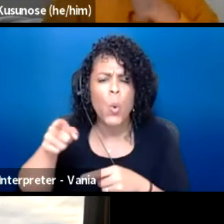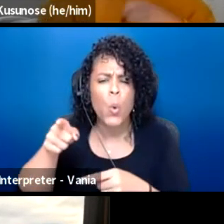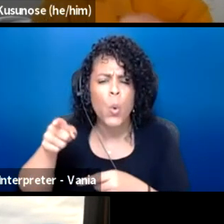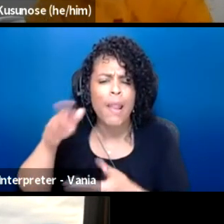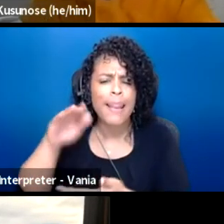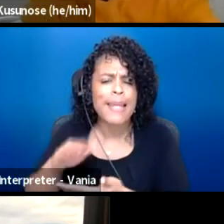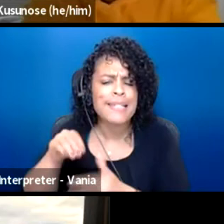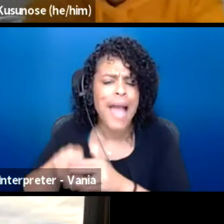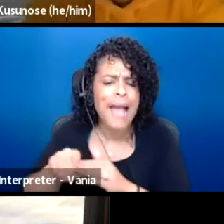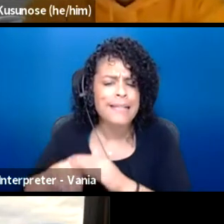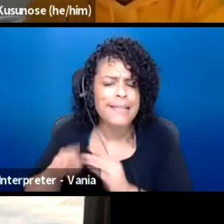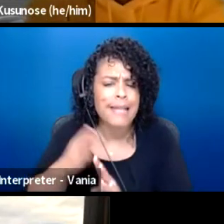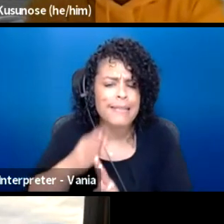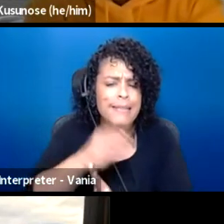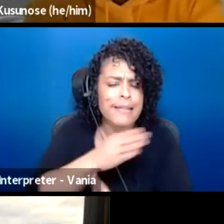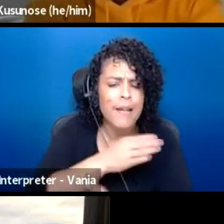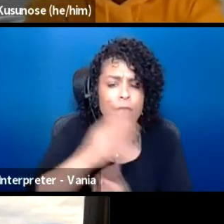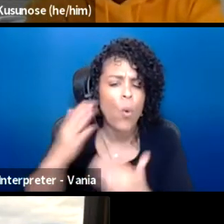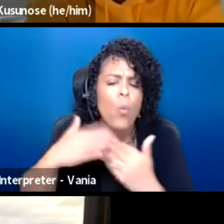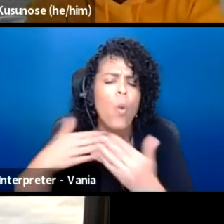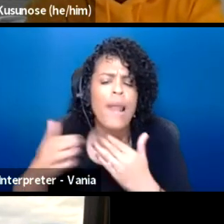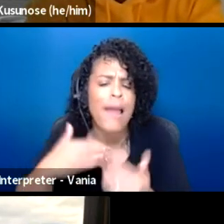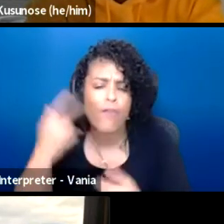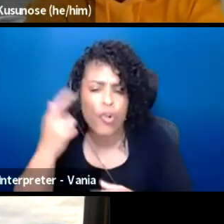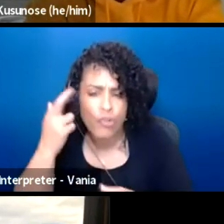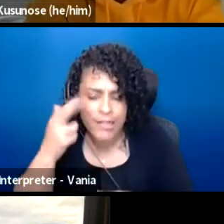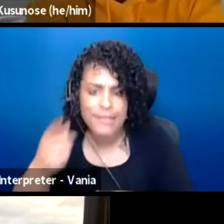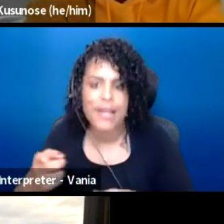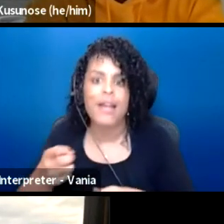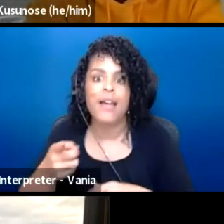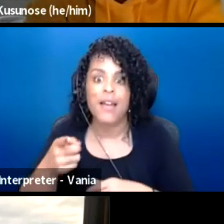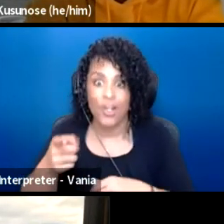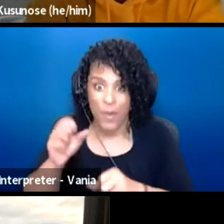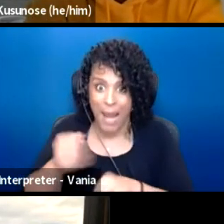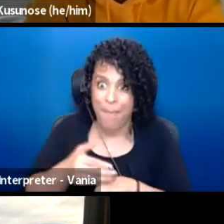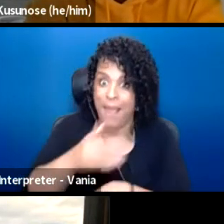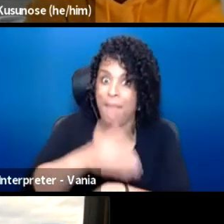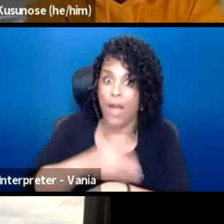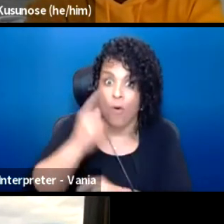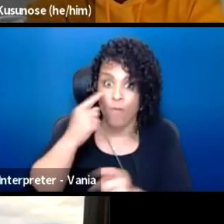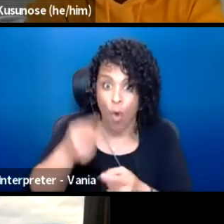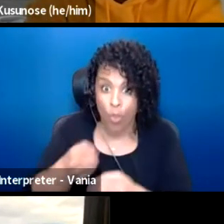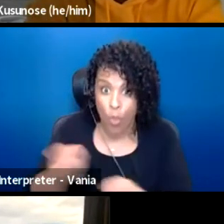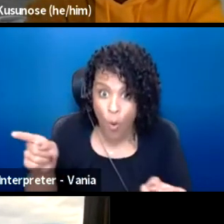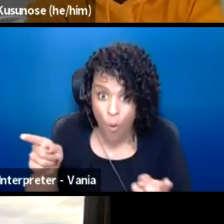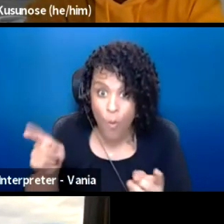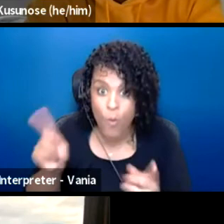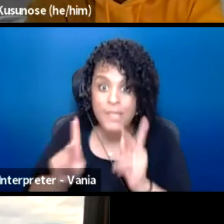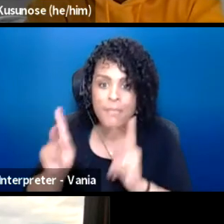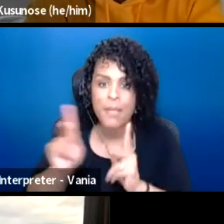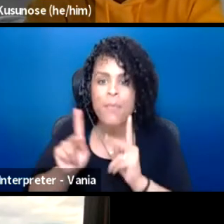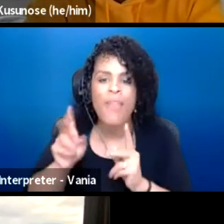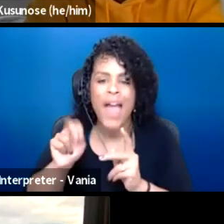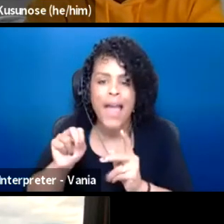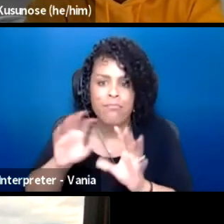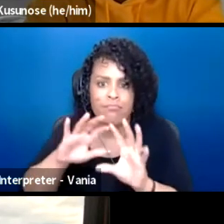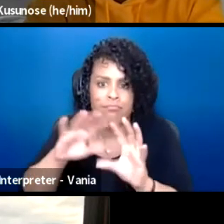for whatever reason and make things better for them, then everybody benefits.